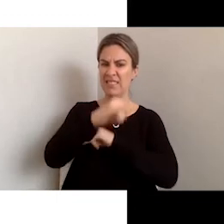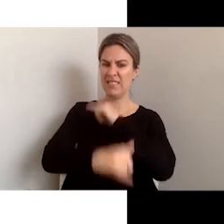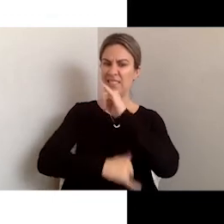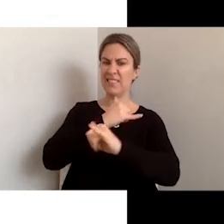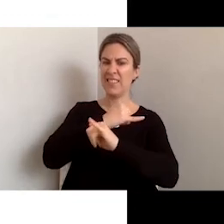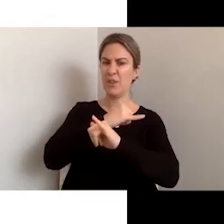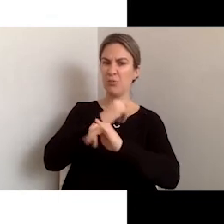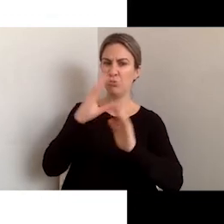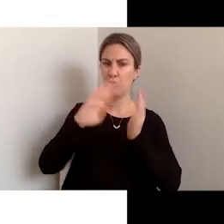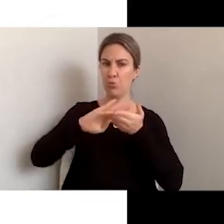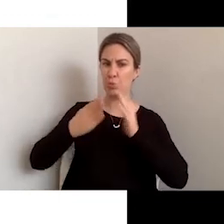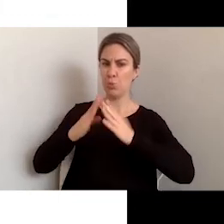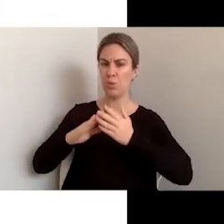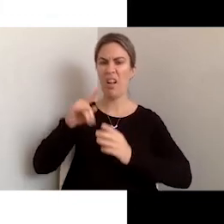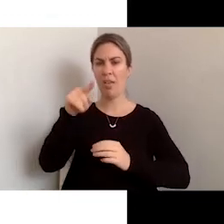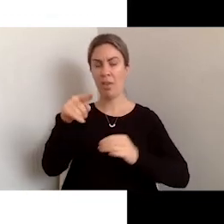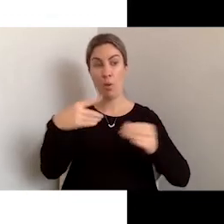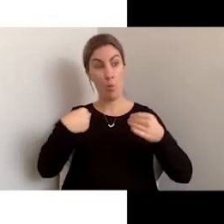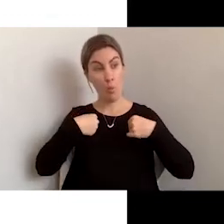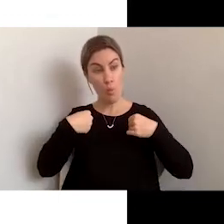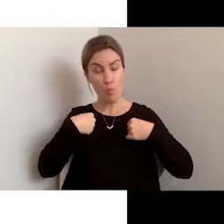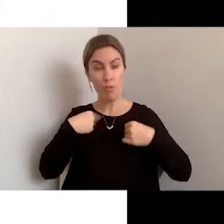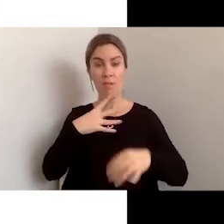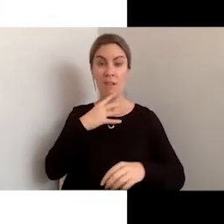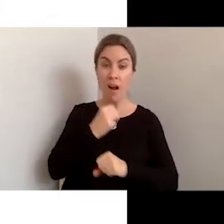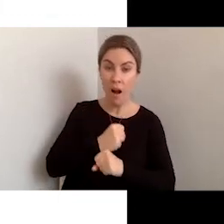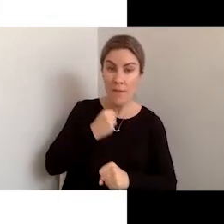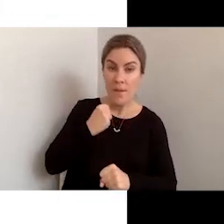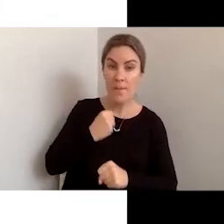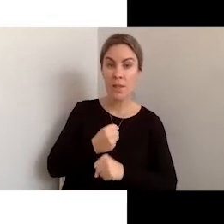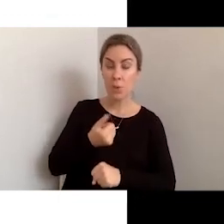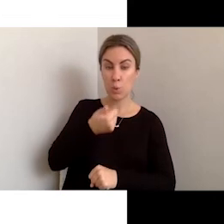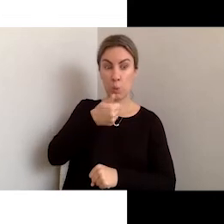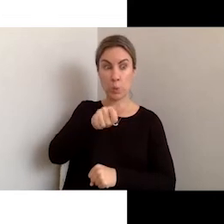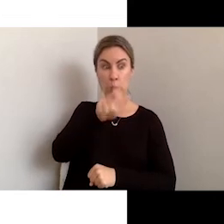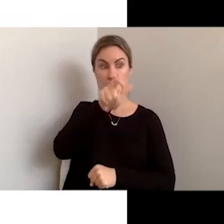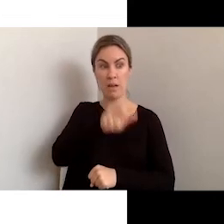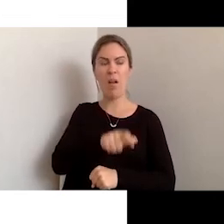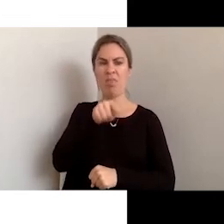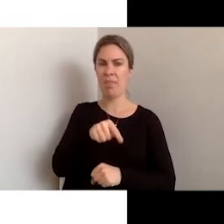representatives who work to develop standards.